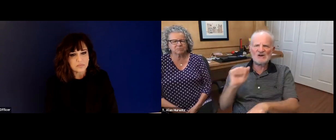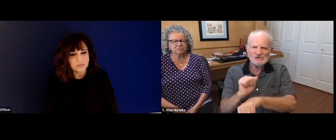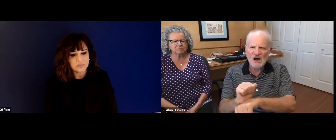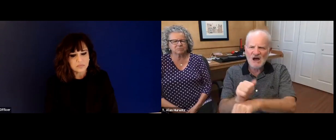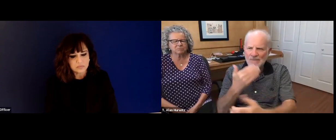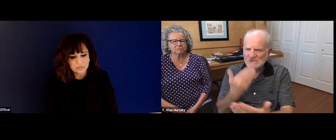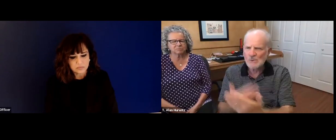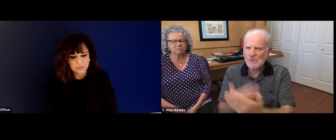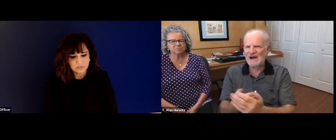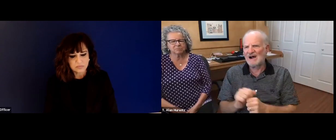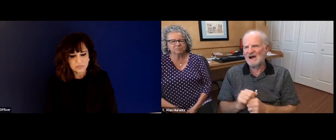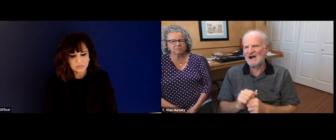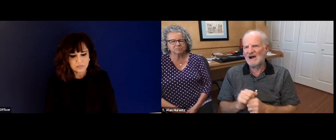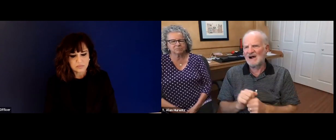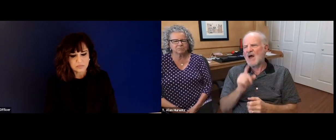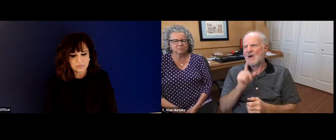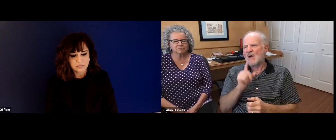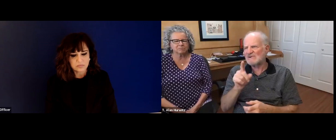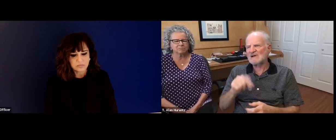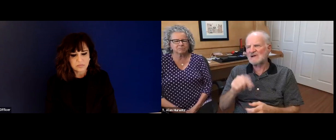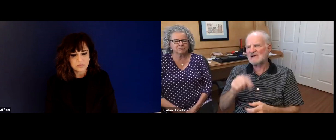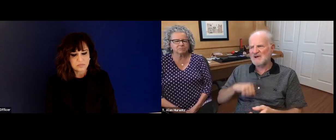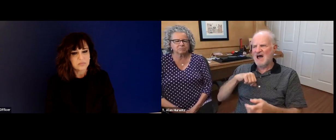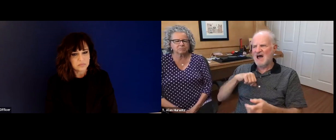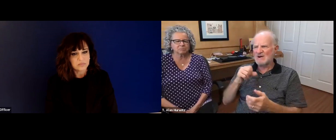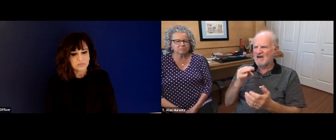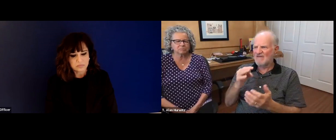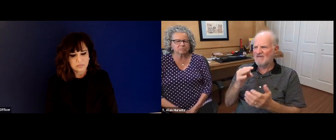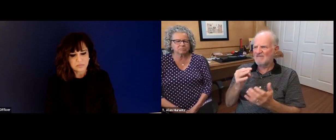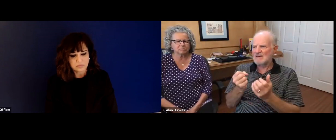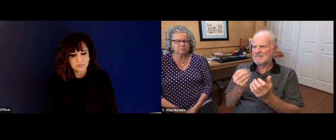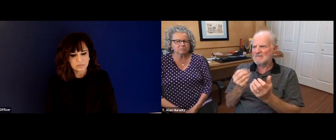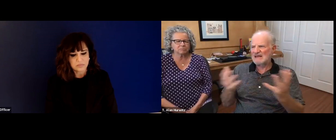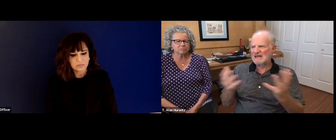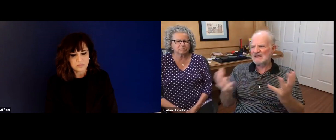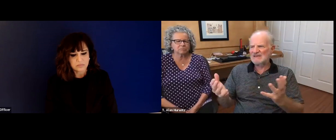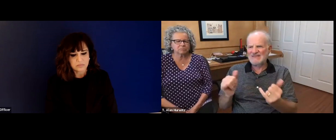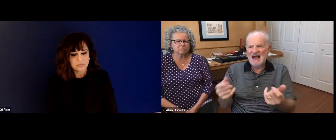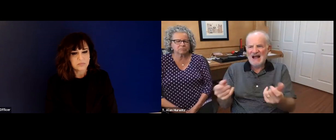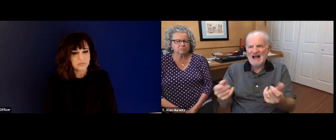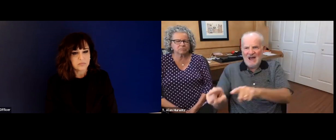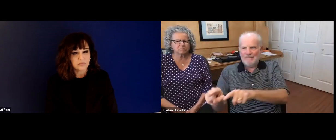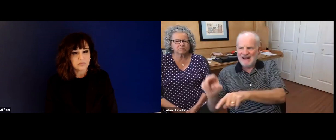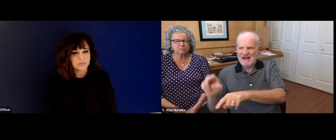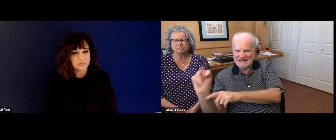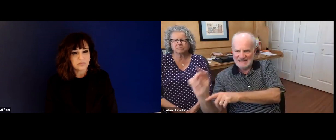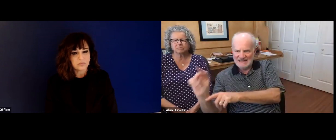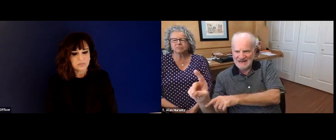climate or an environment that allows people to really shine to